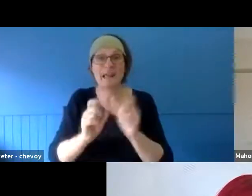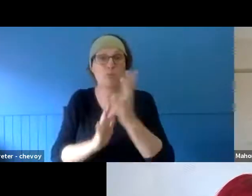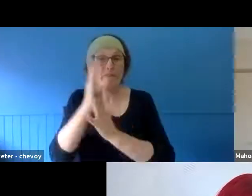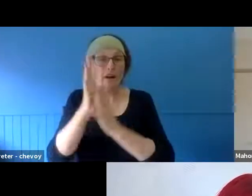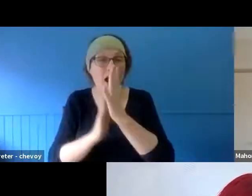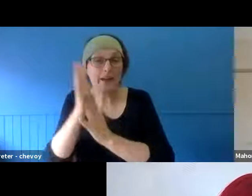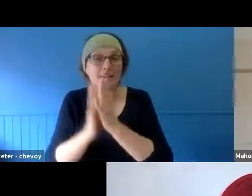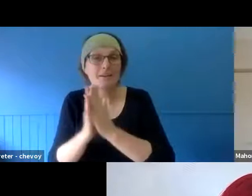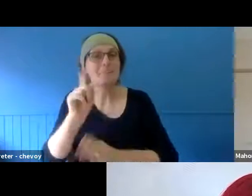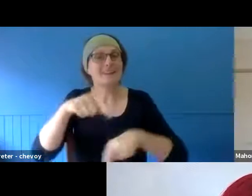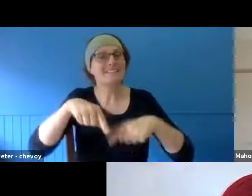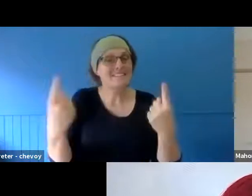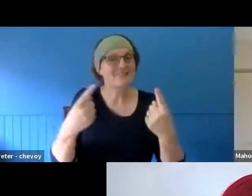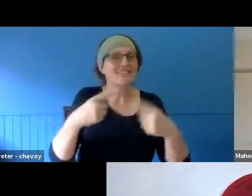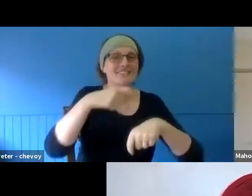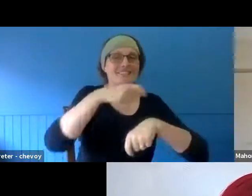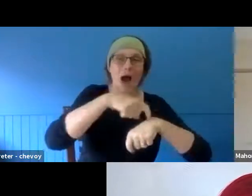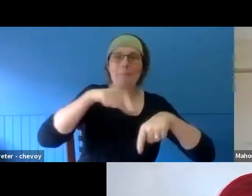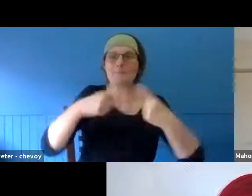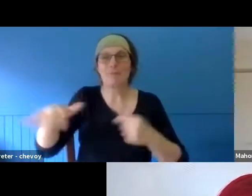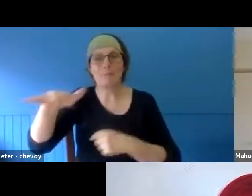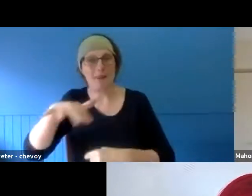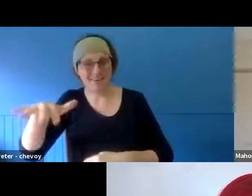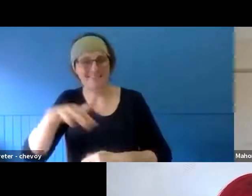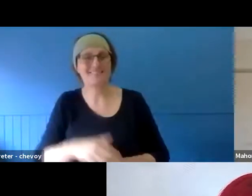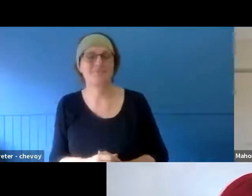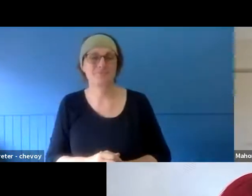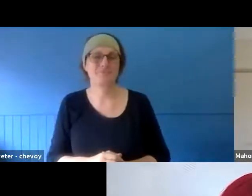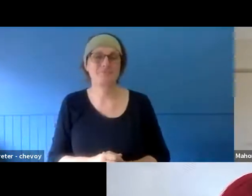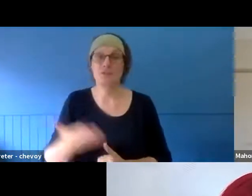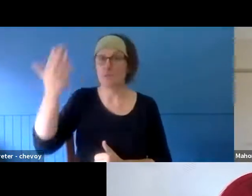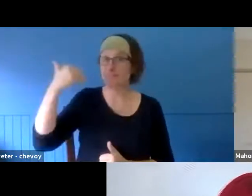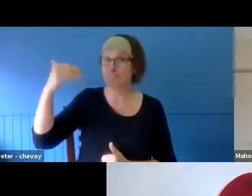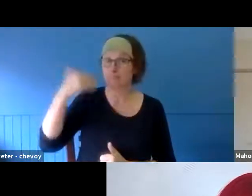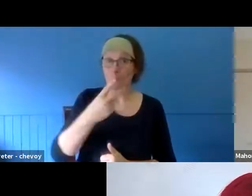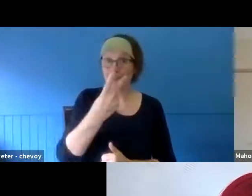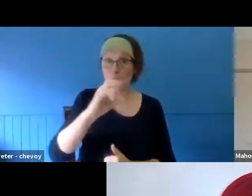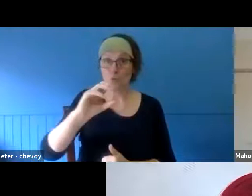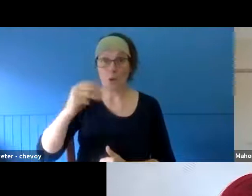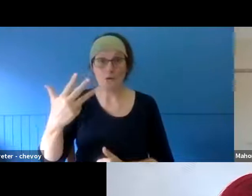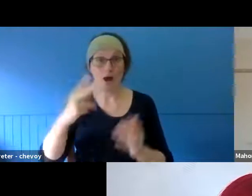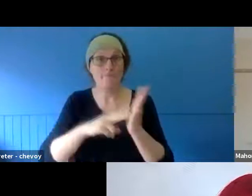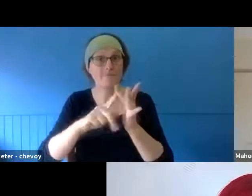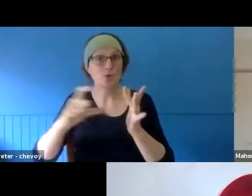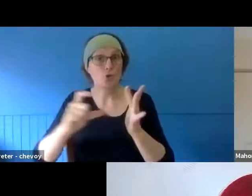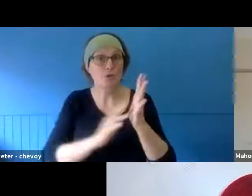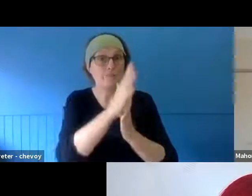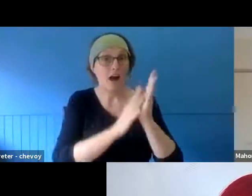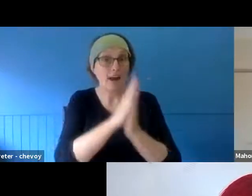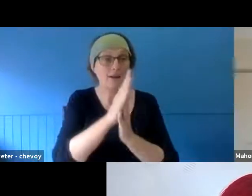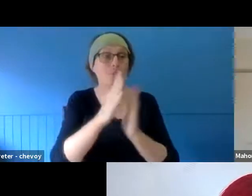So, from back in the 2009 Victorian bushfires, Mahony has worked in